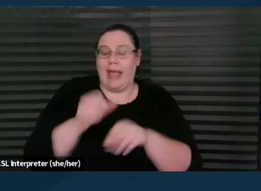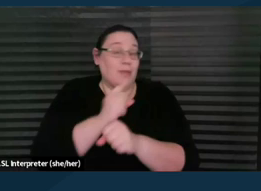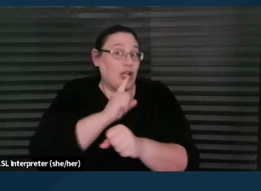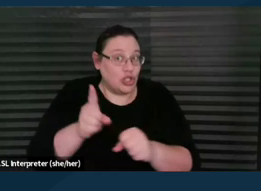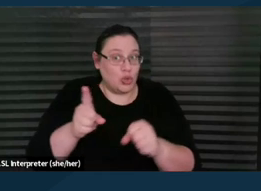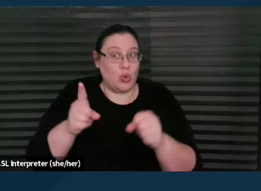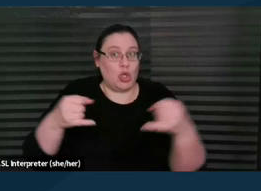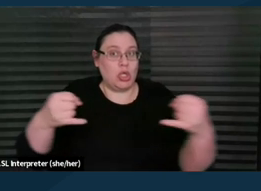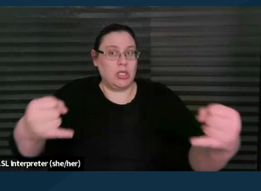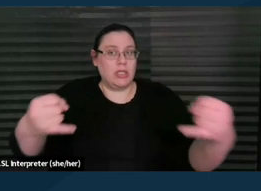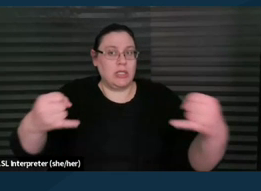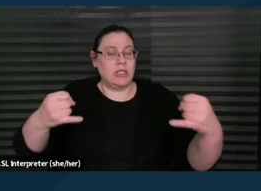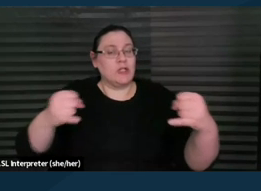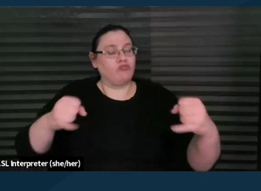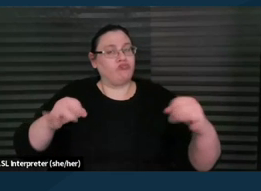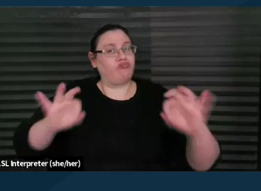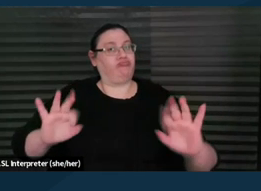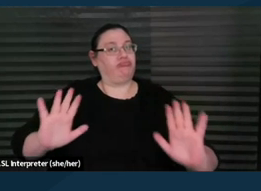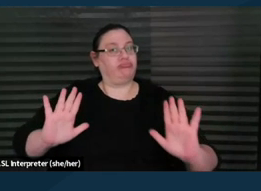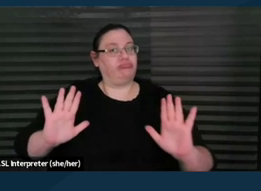is one of those things that can be really, really important.